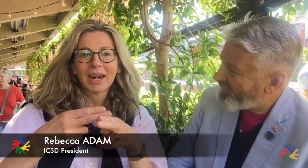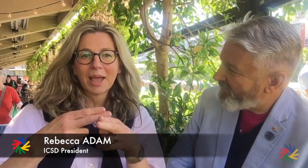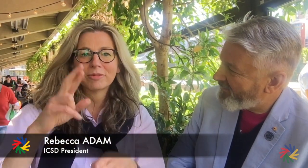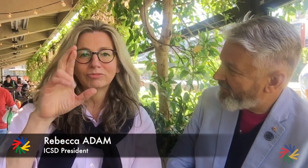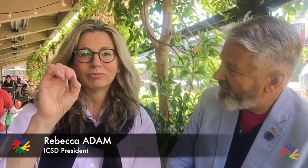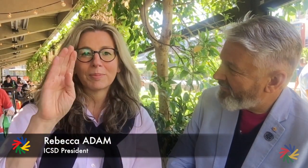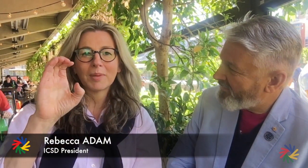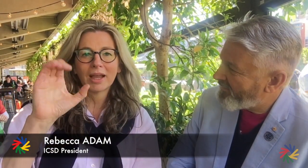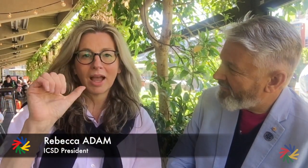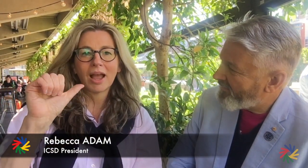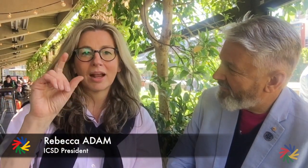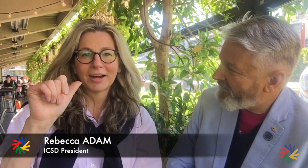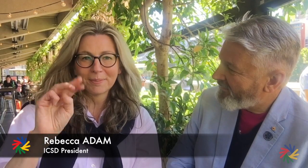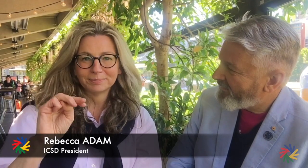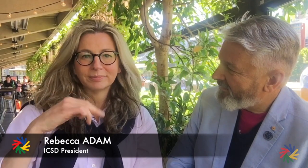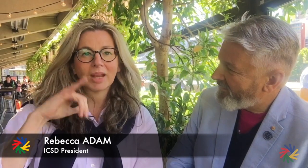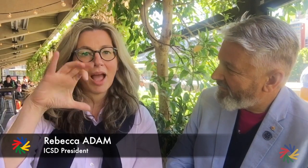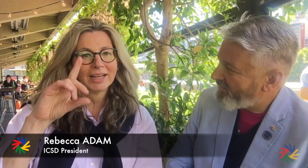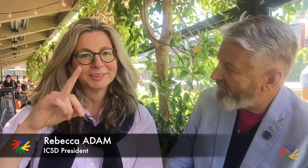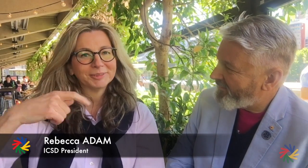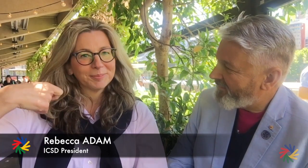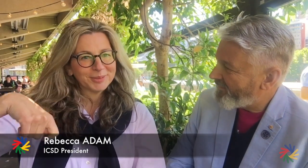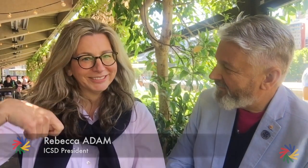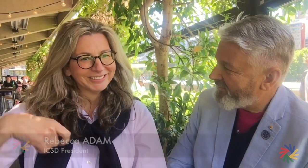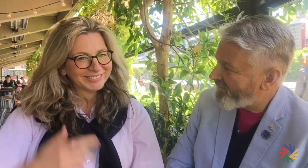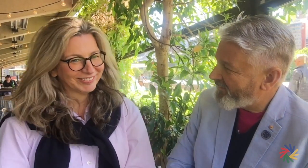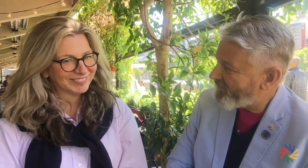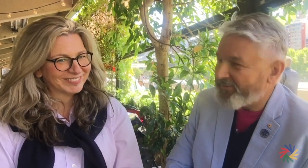My name is Rebecca Adam and I am the ICSD President.